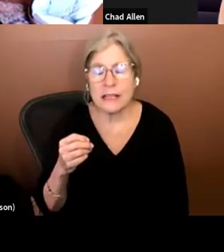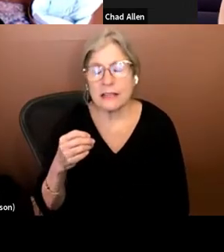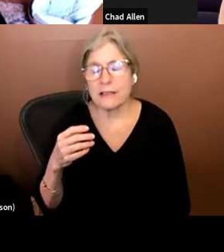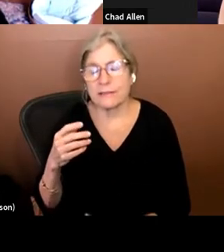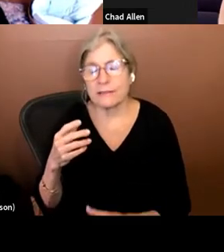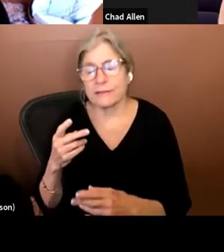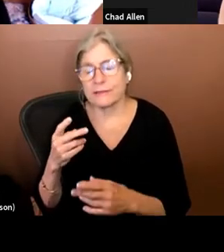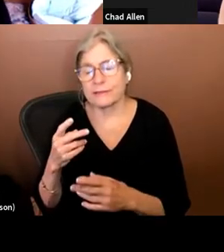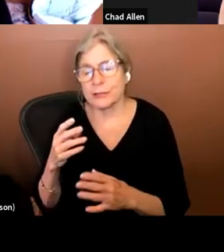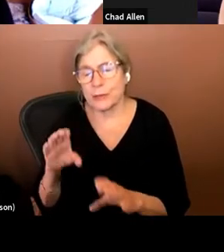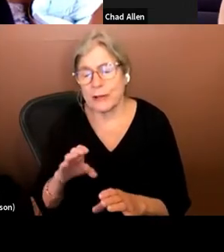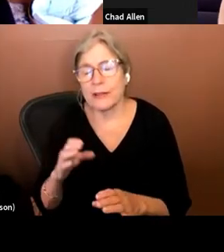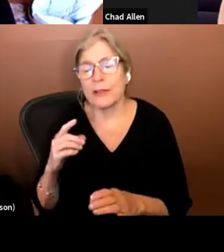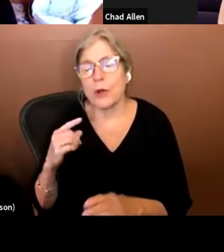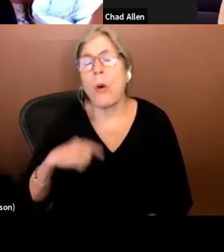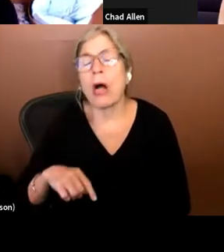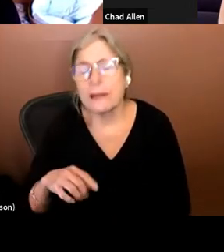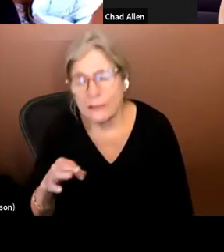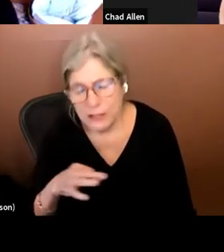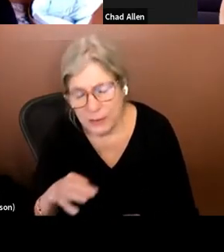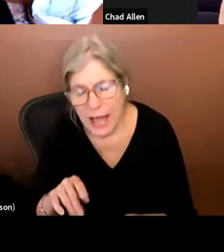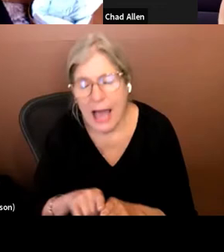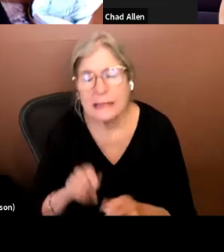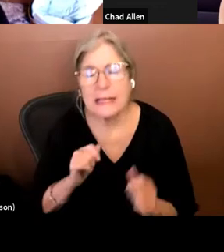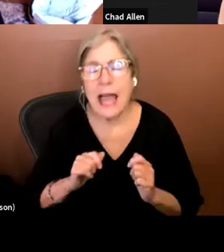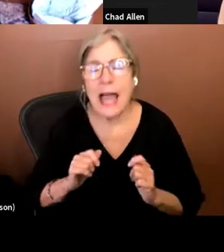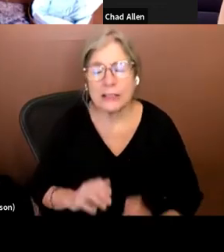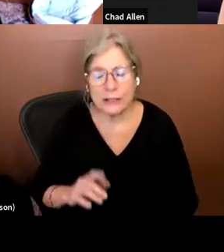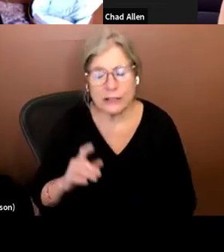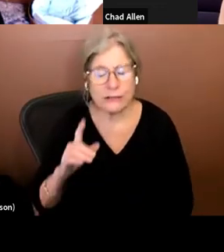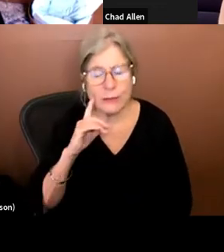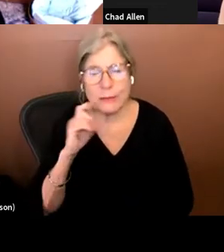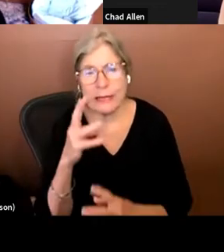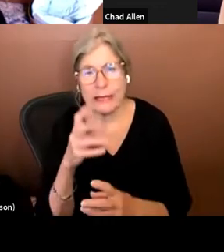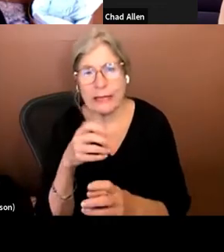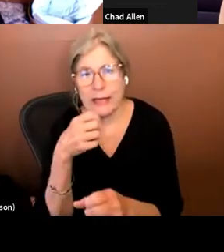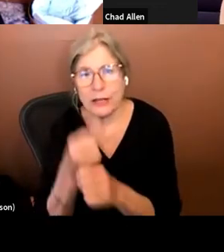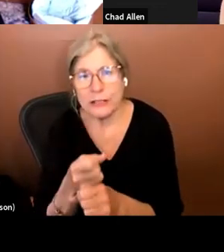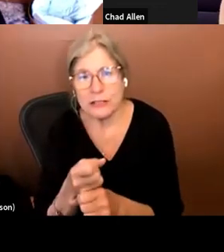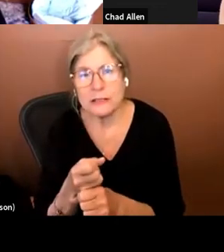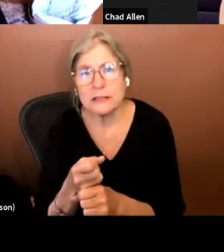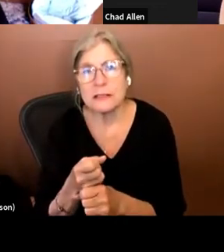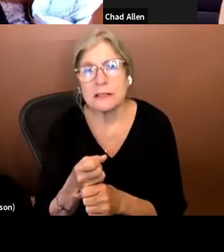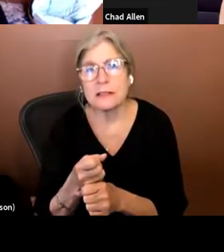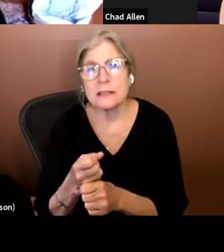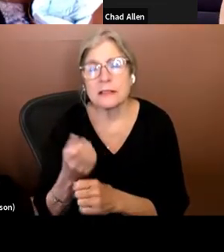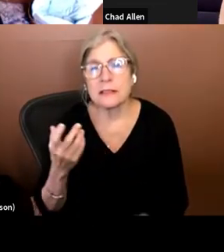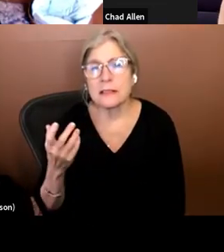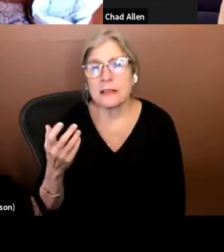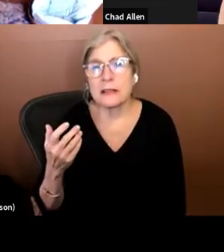really as an actor and voiceover for many years, history as an